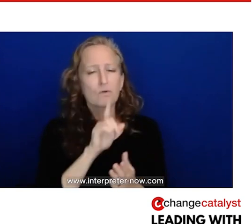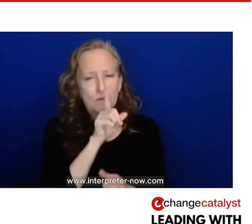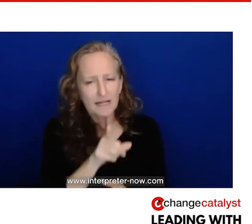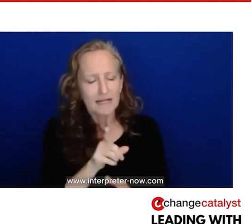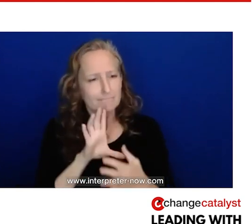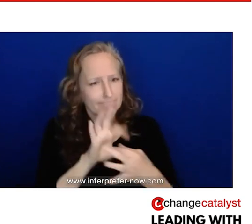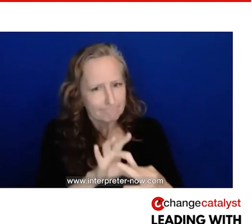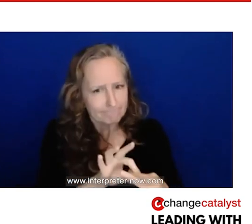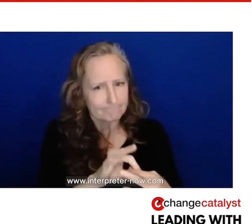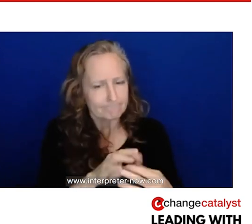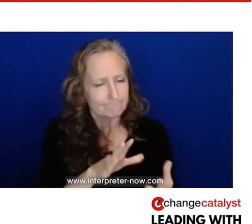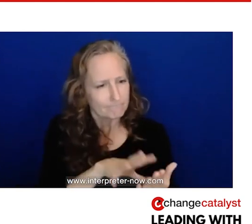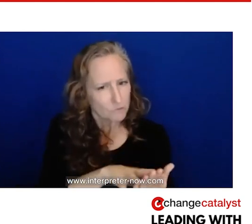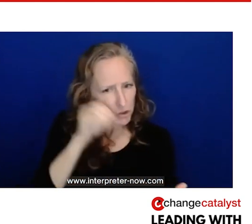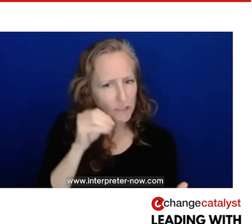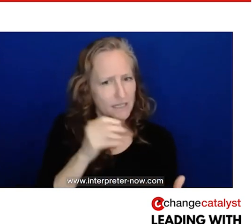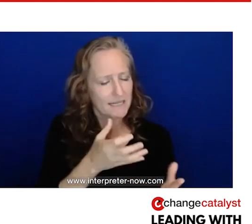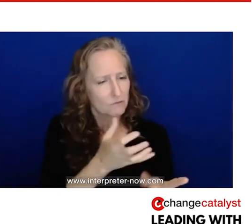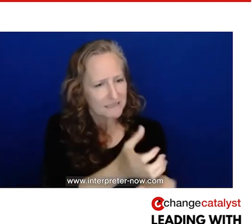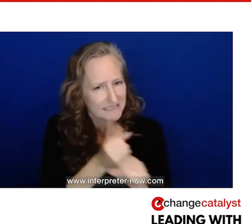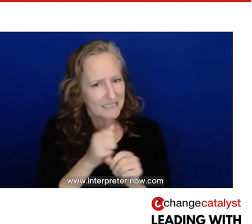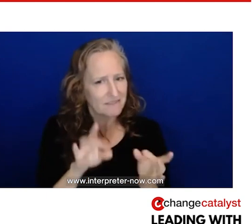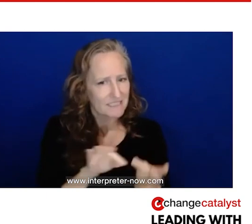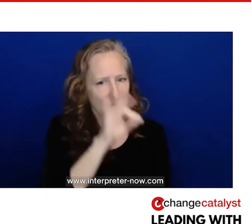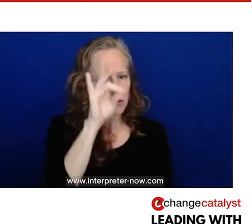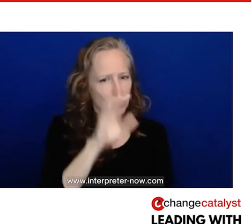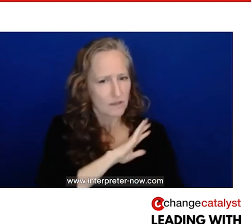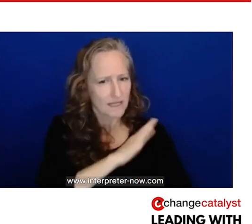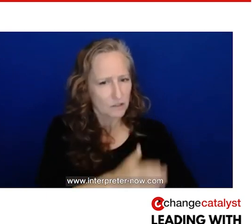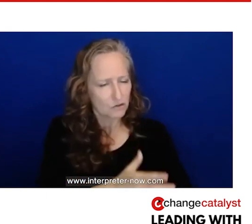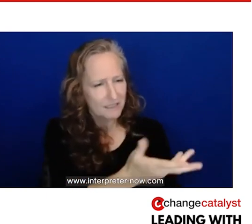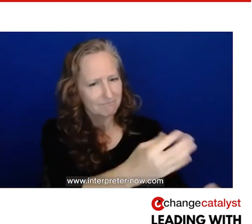them in terms of lights, but literally tuning into their spiritual energy.